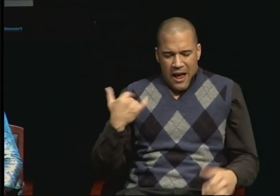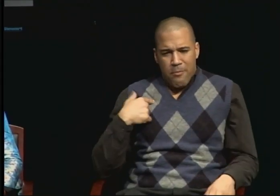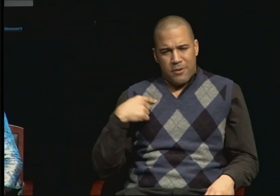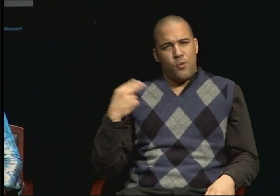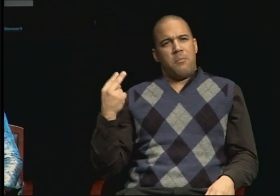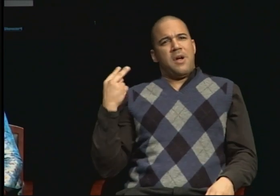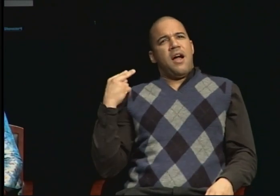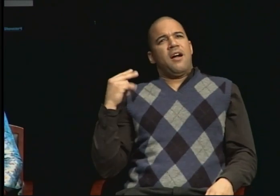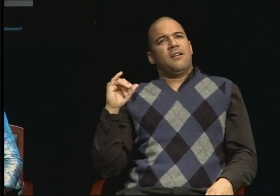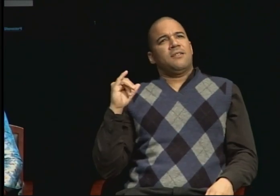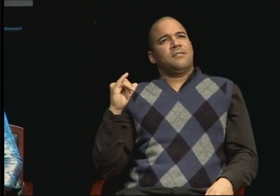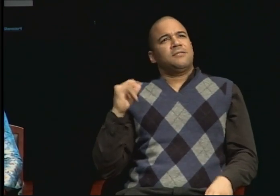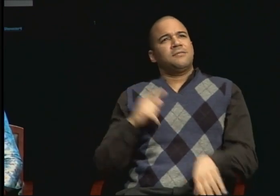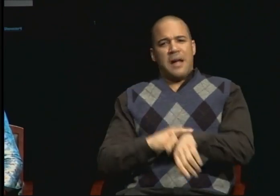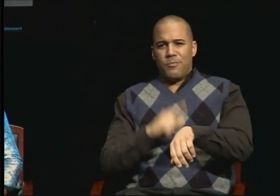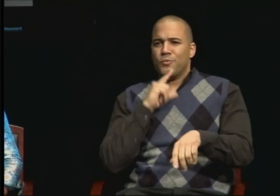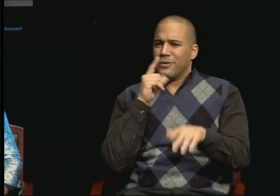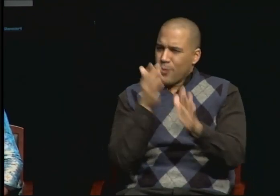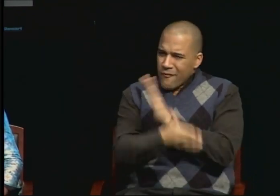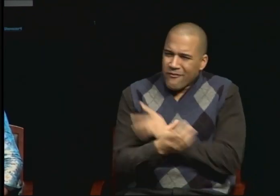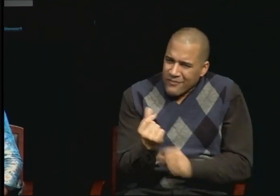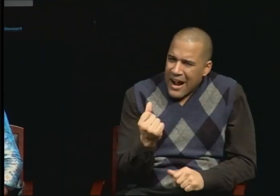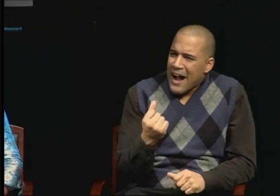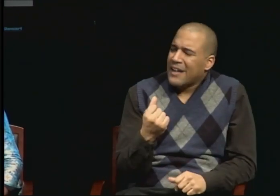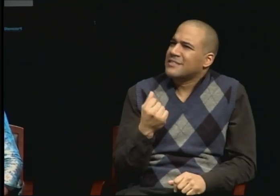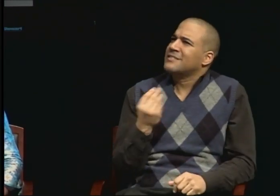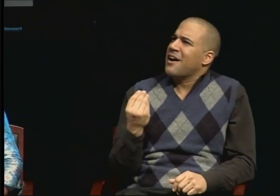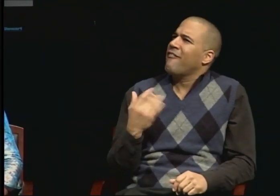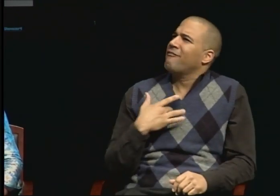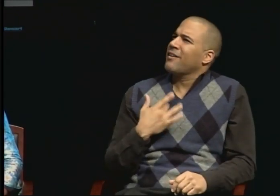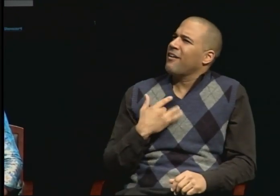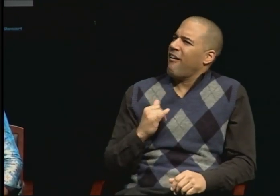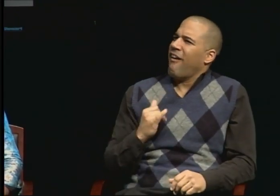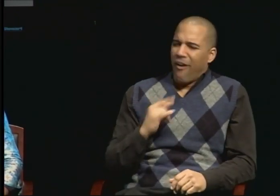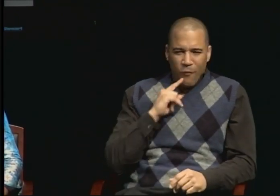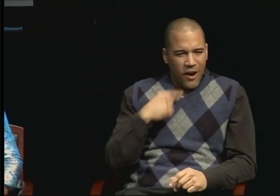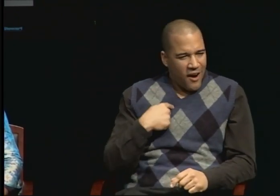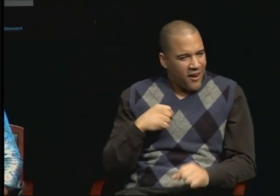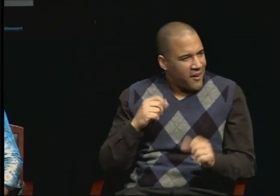And I really felt that you know I accomplished that. That I made it.